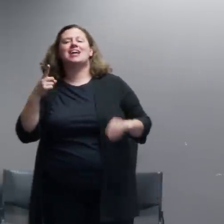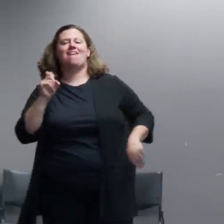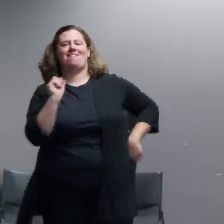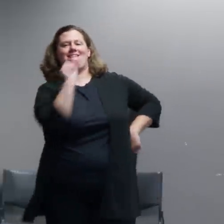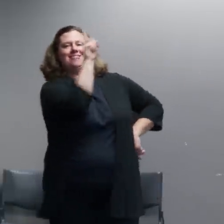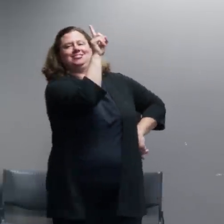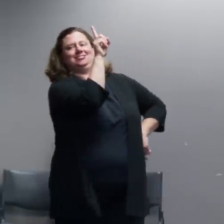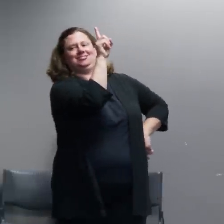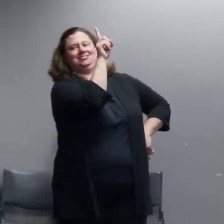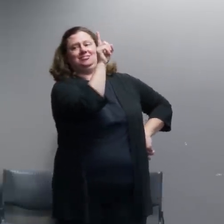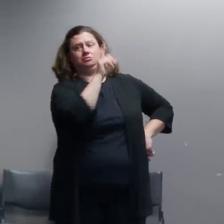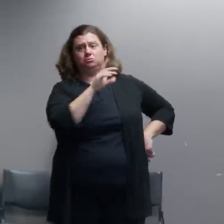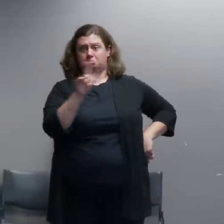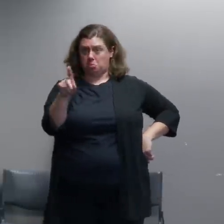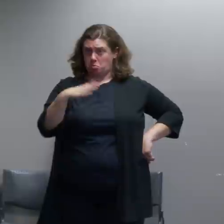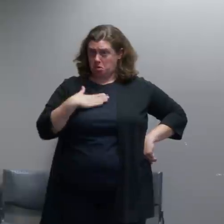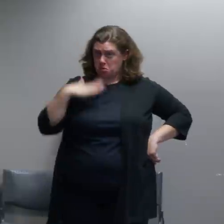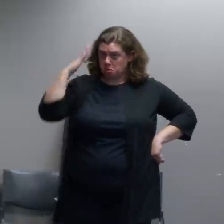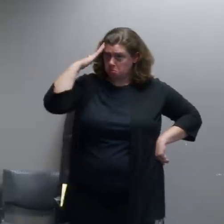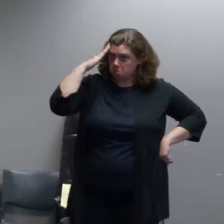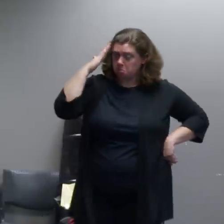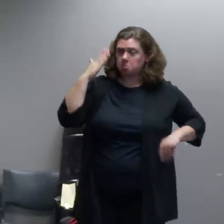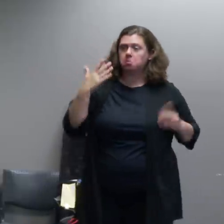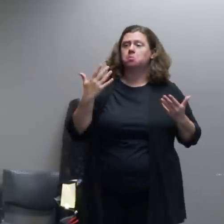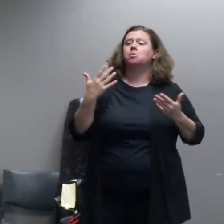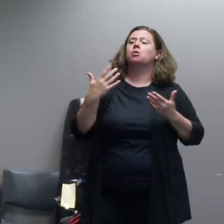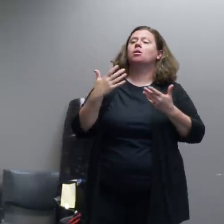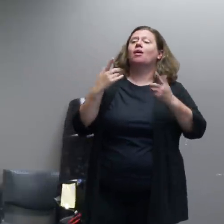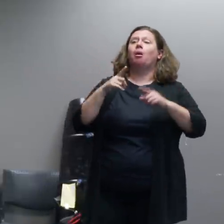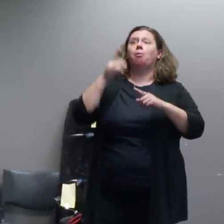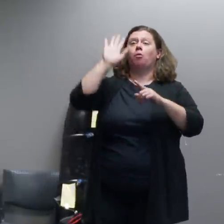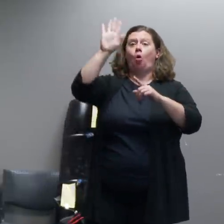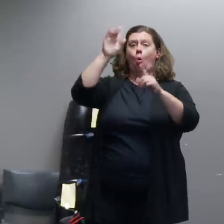that as long as it's connected to that mission of protecting federal property